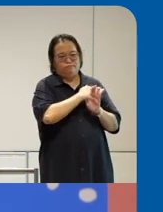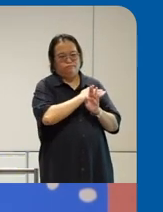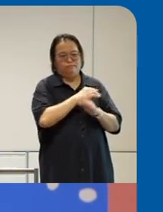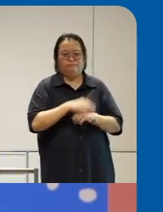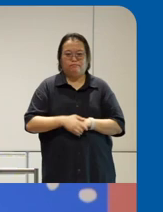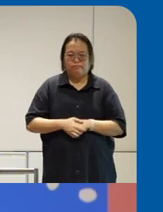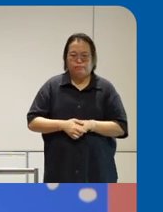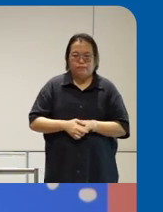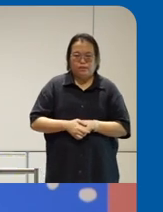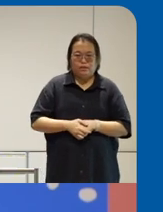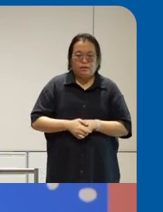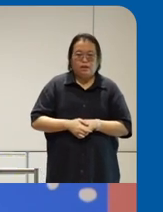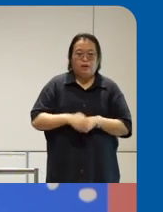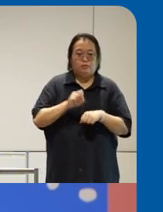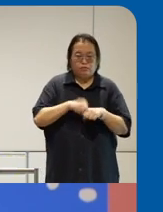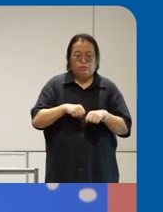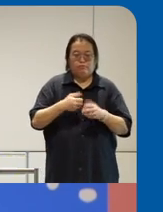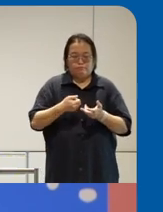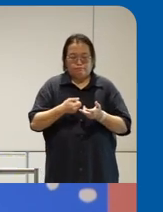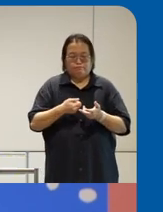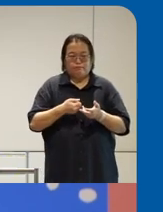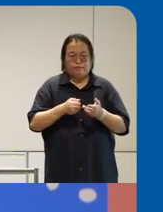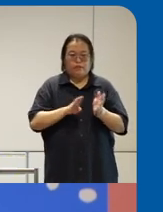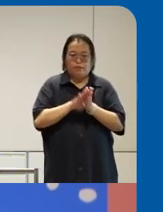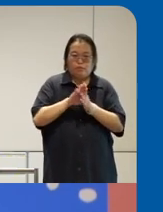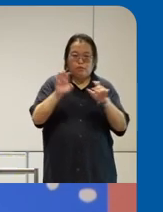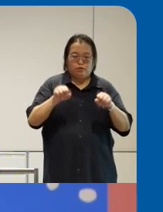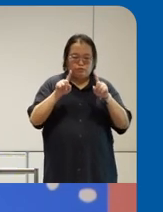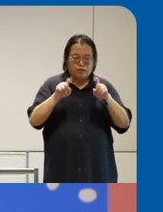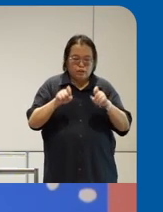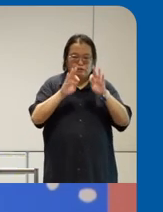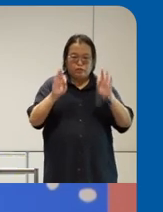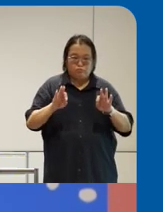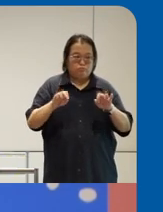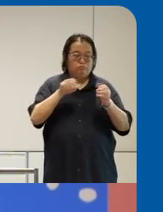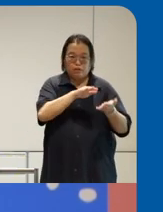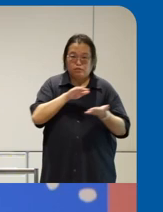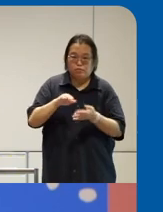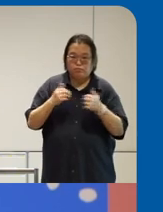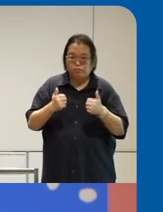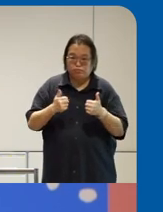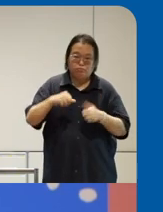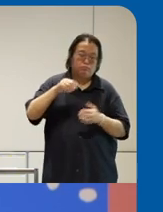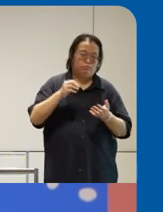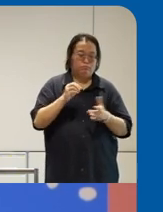their forms um whether paying taxes is accessible uh Apparently one of the most assessible sites in